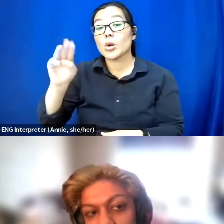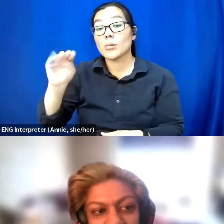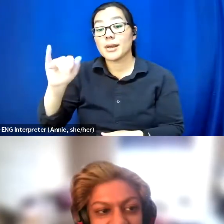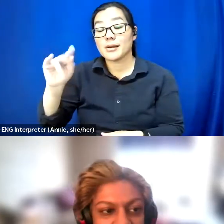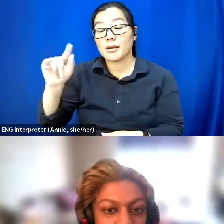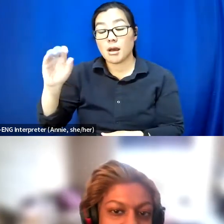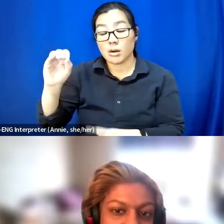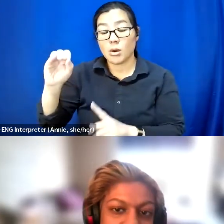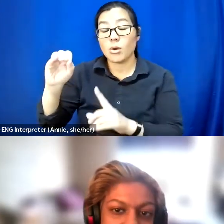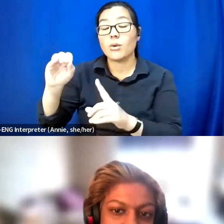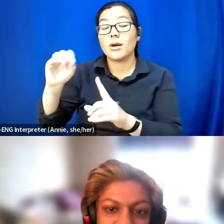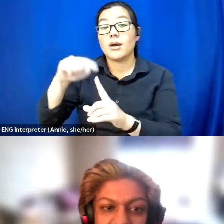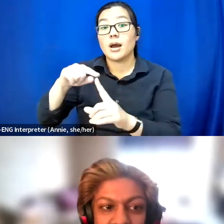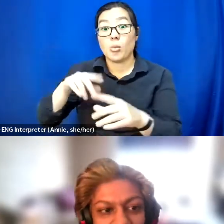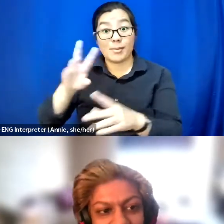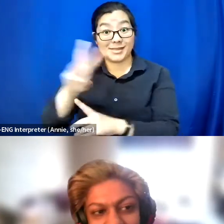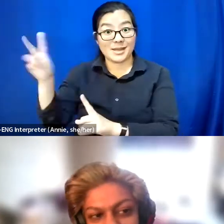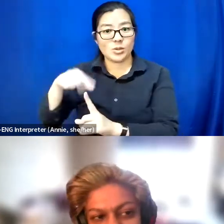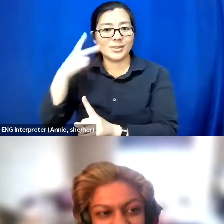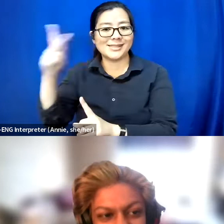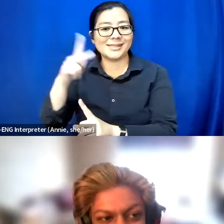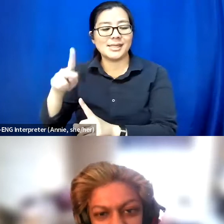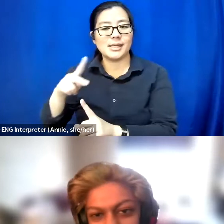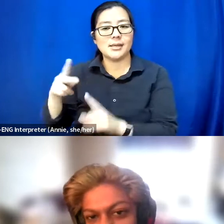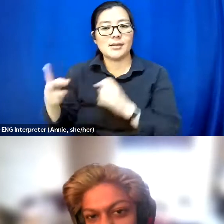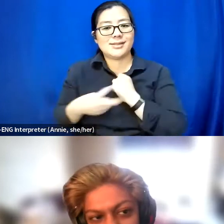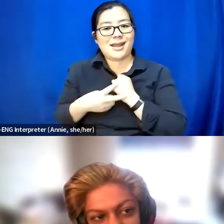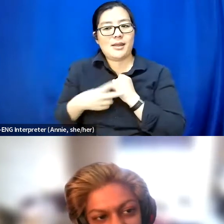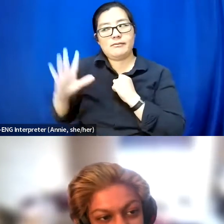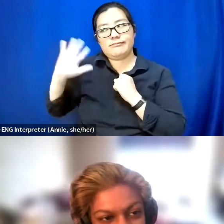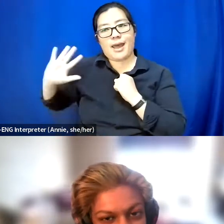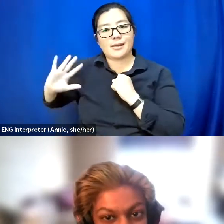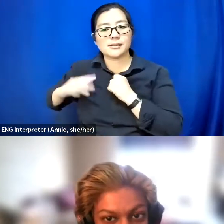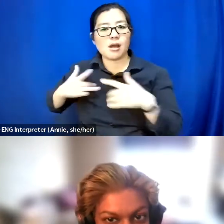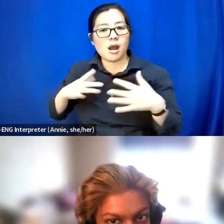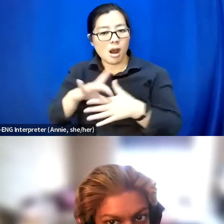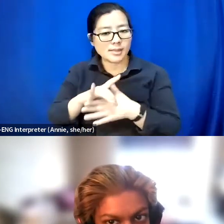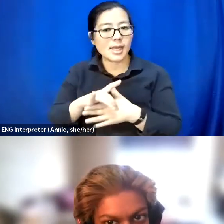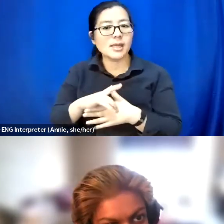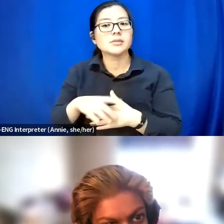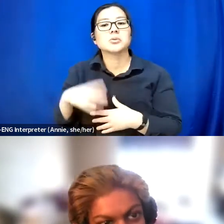you can see archival content to see the kinds of things you can look forward to.